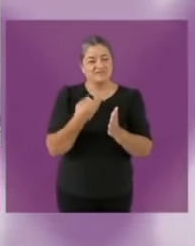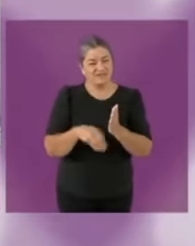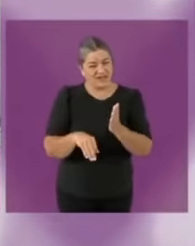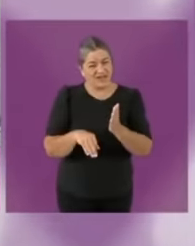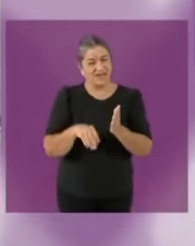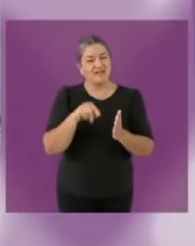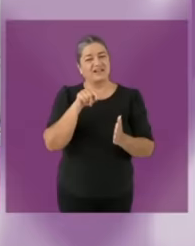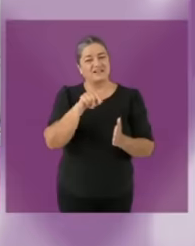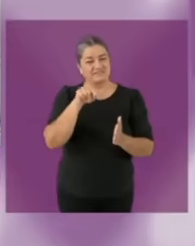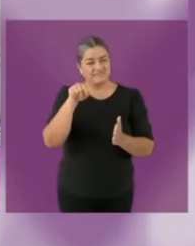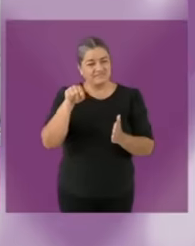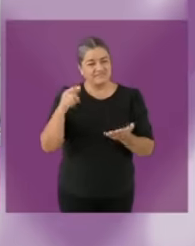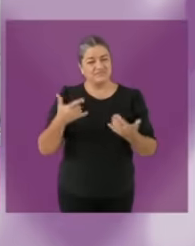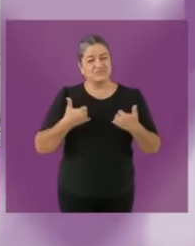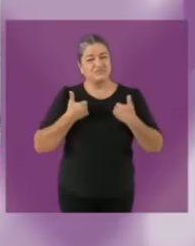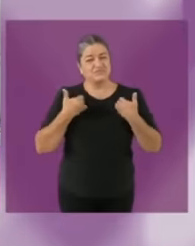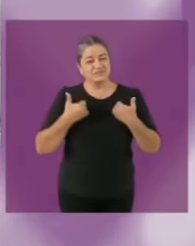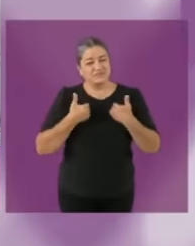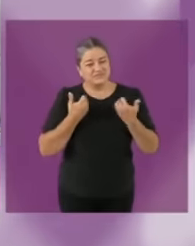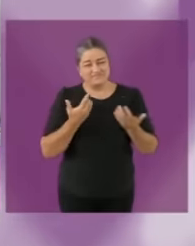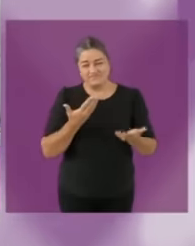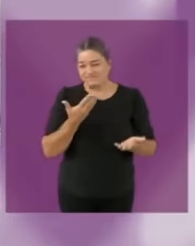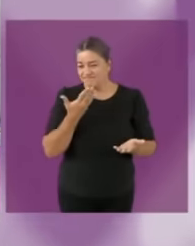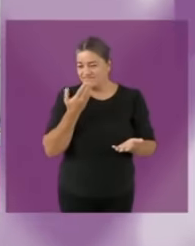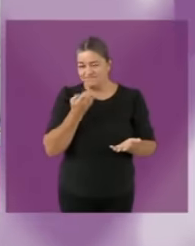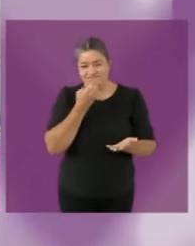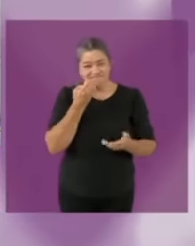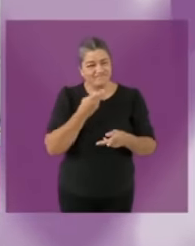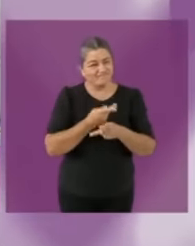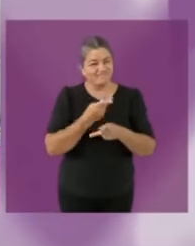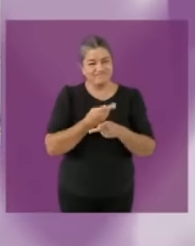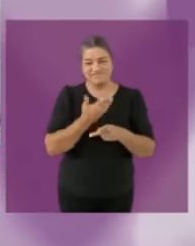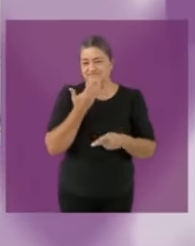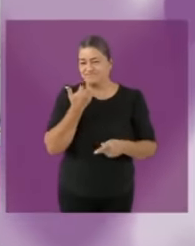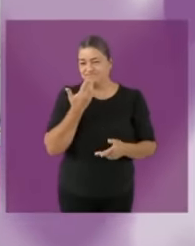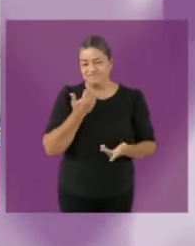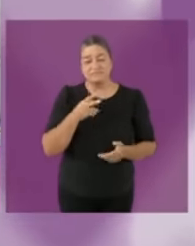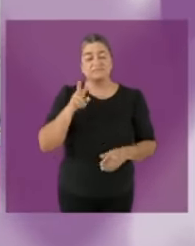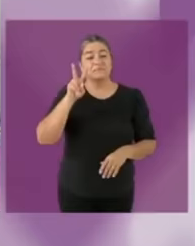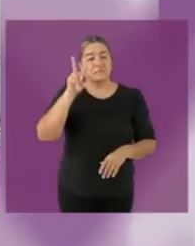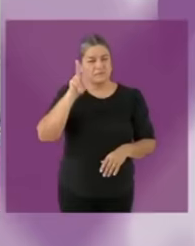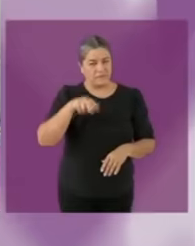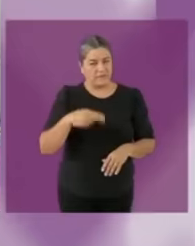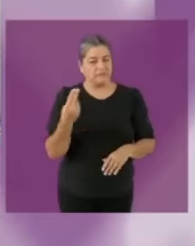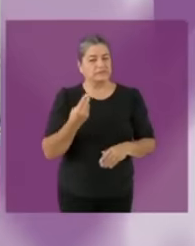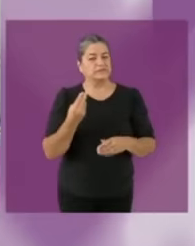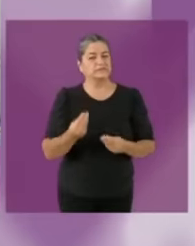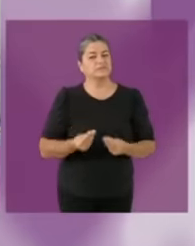to reach those young people and giving them the possibility of studying high school, it is better to have